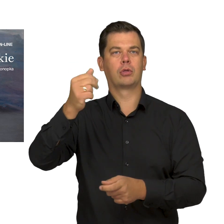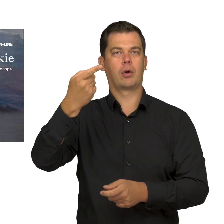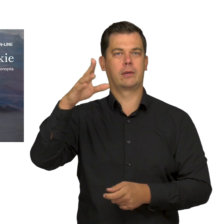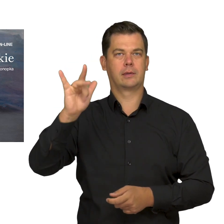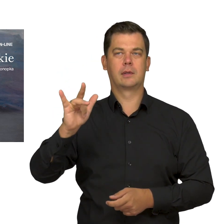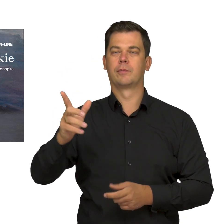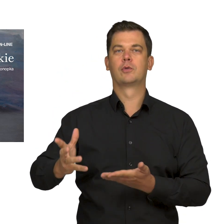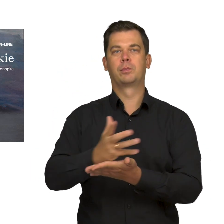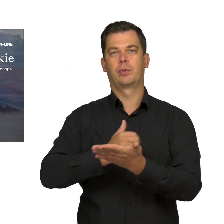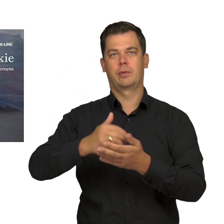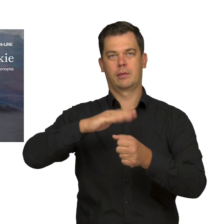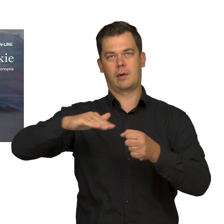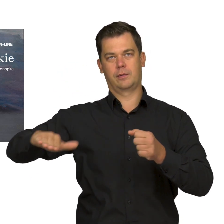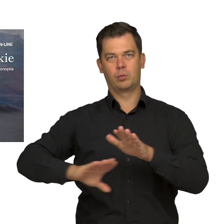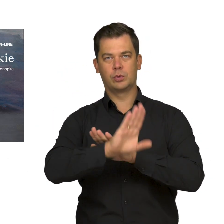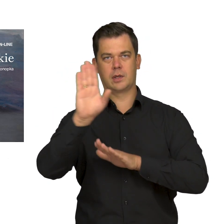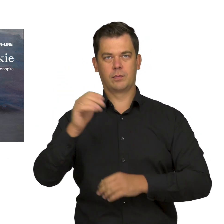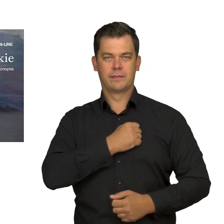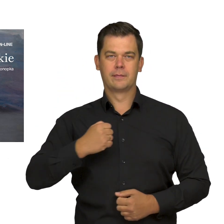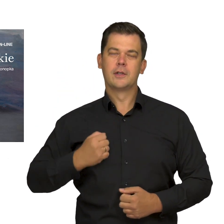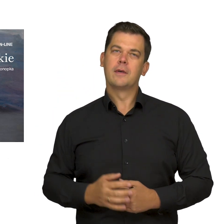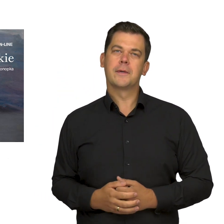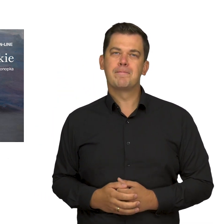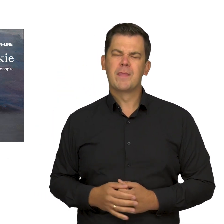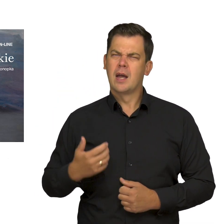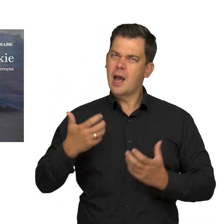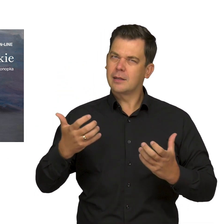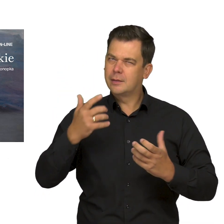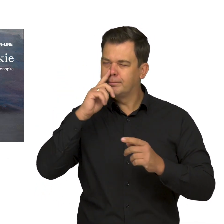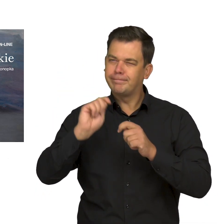in the collection of the National Museum in Warsaw. We have an opportunity to take a peek